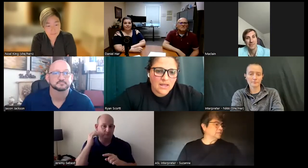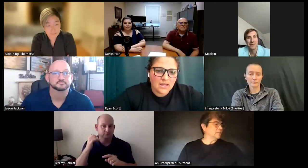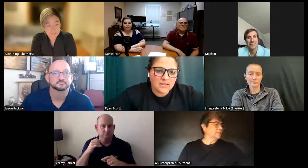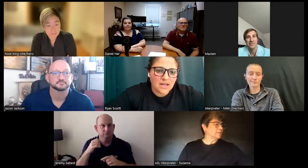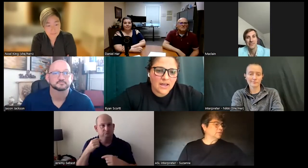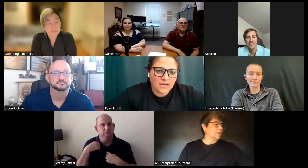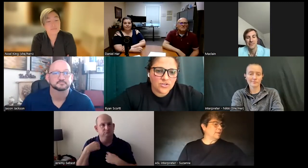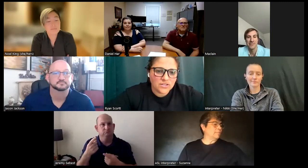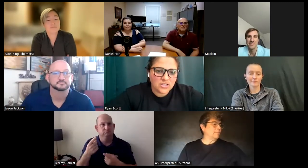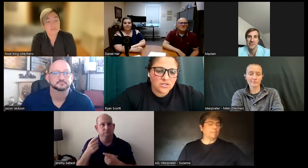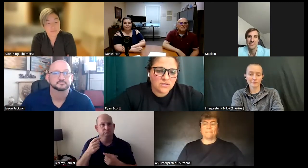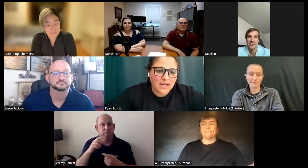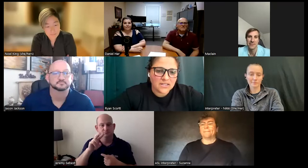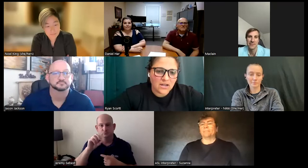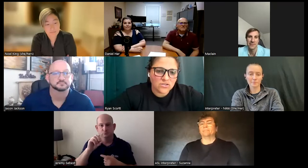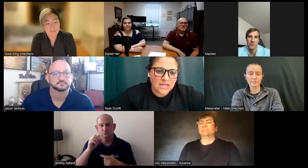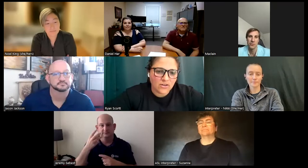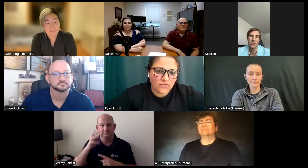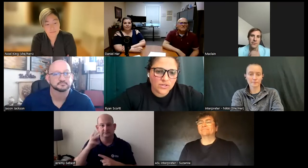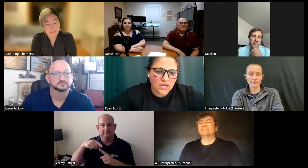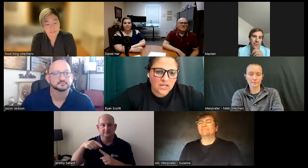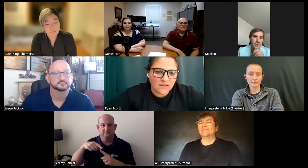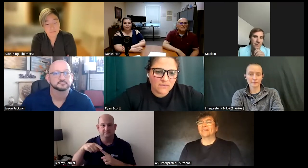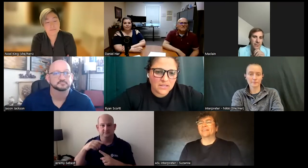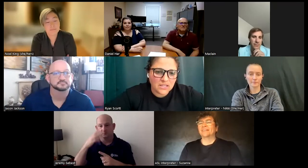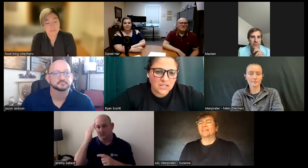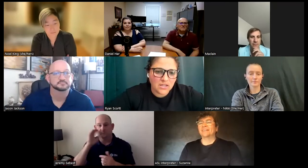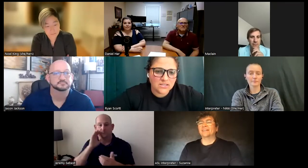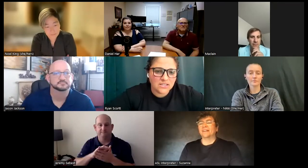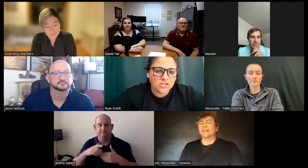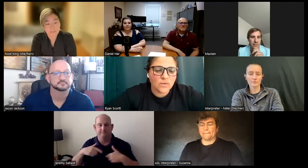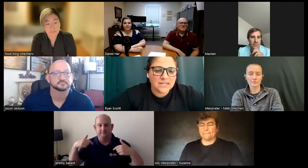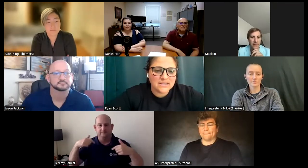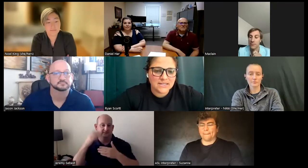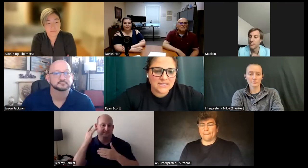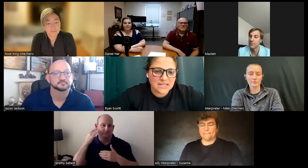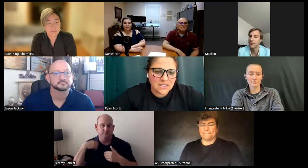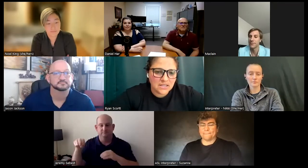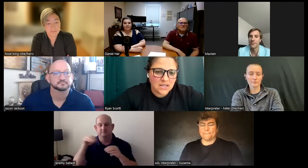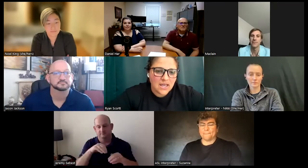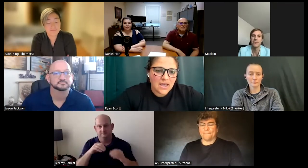And I have transitioned back now to California and I've been here since 2016.